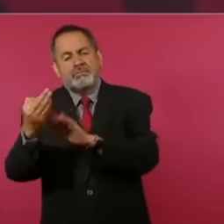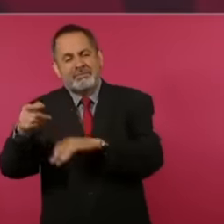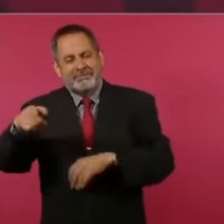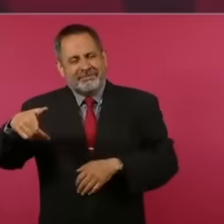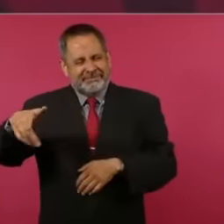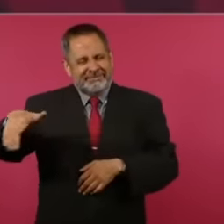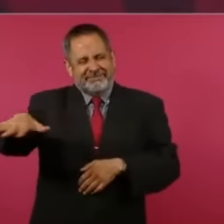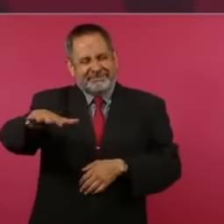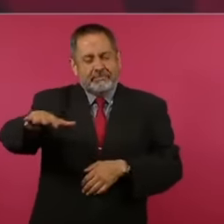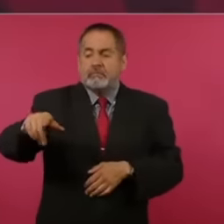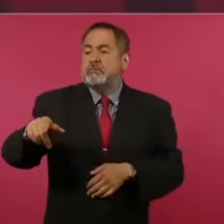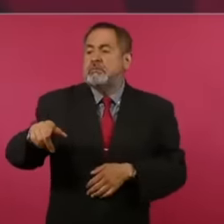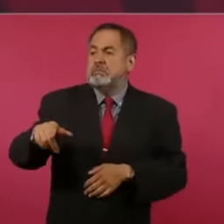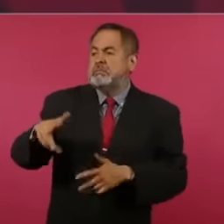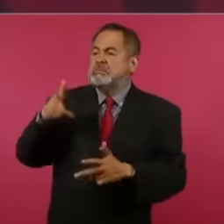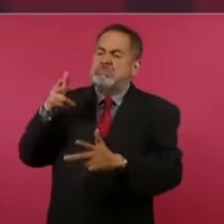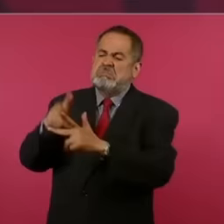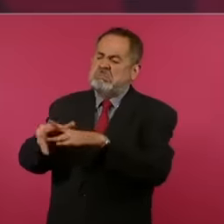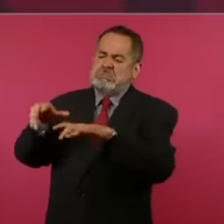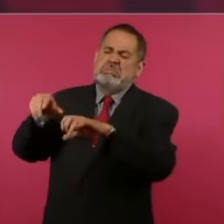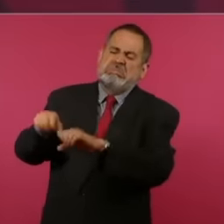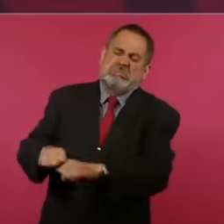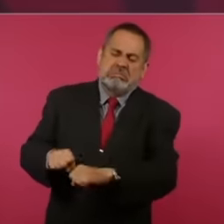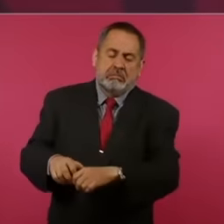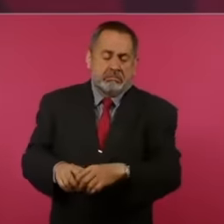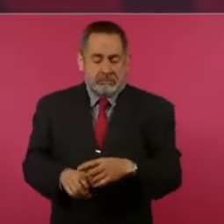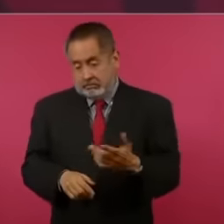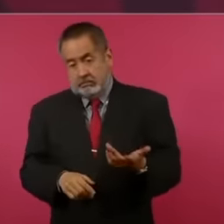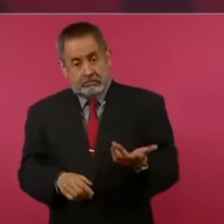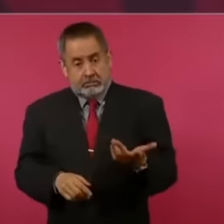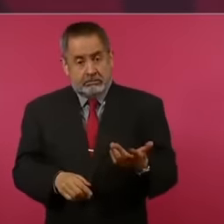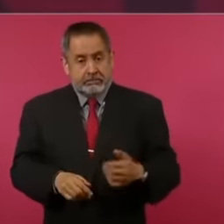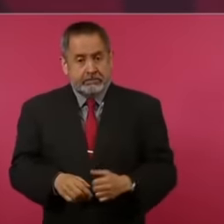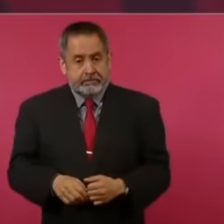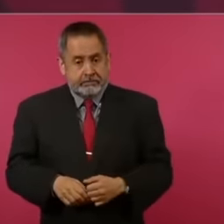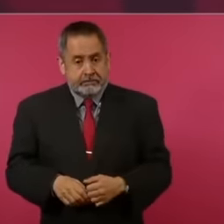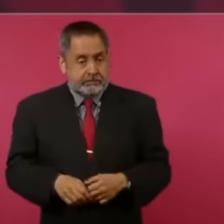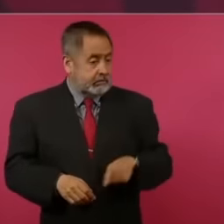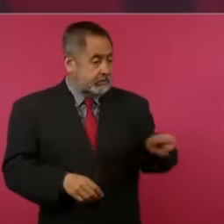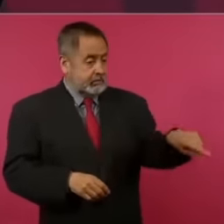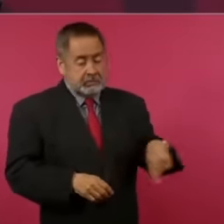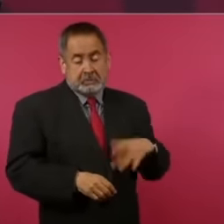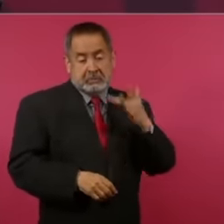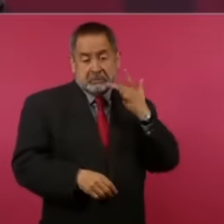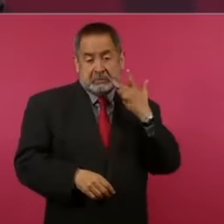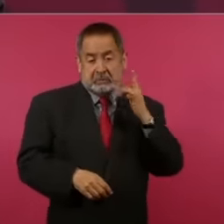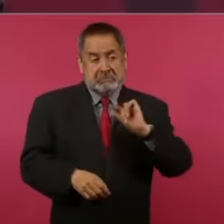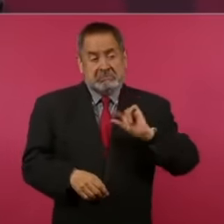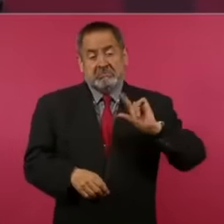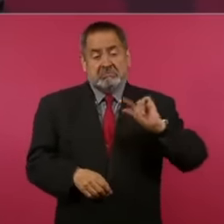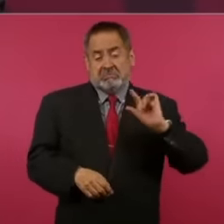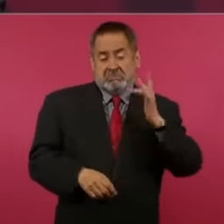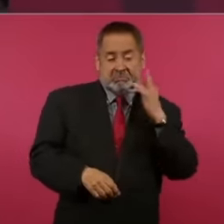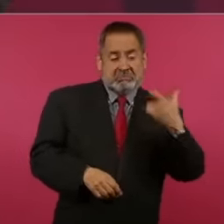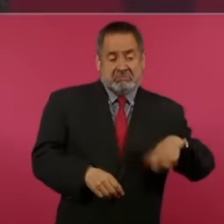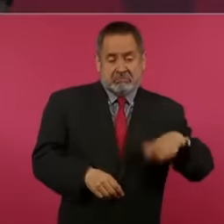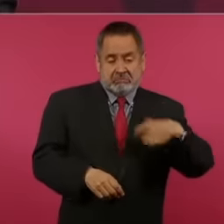group of fifis from